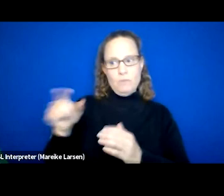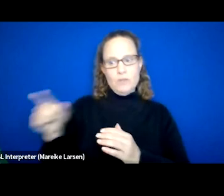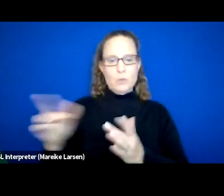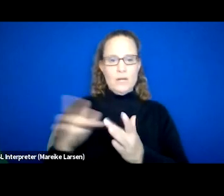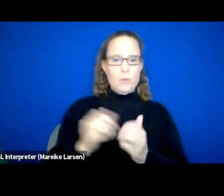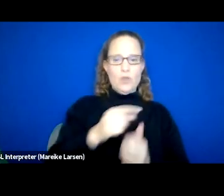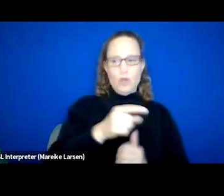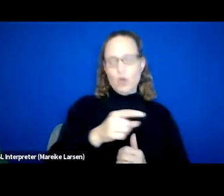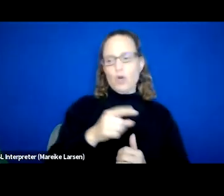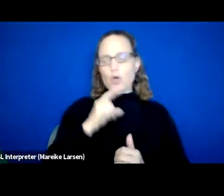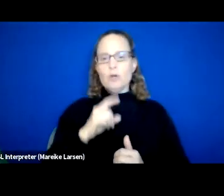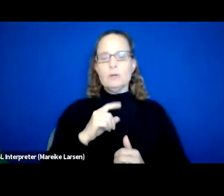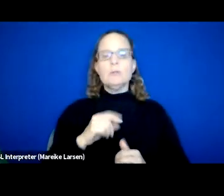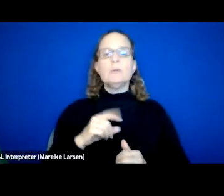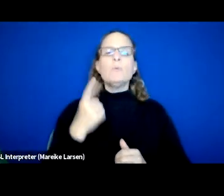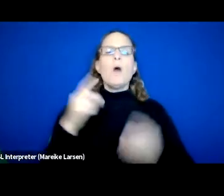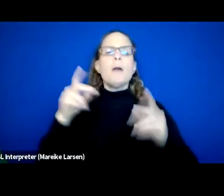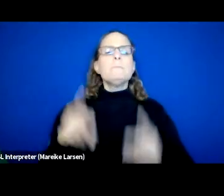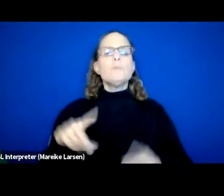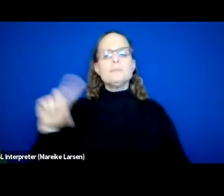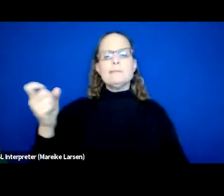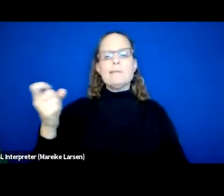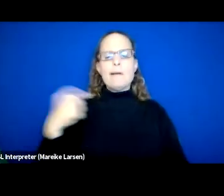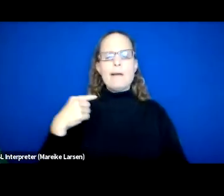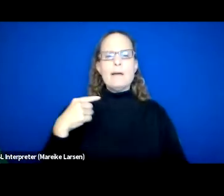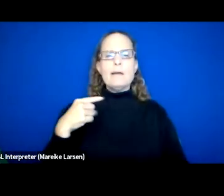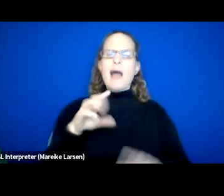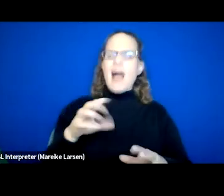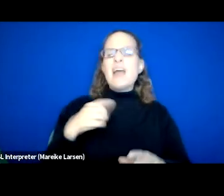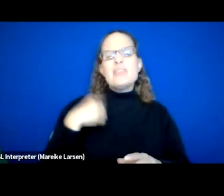And then one person asked, actually, I think we're gonna have to move on.